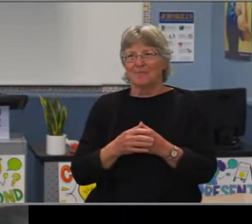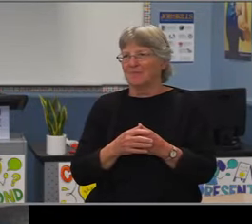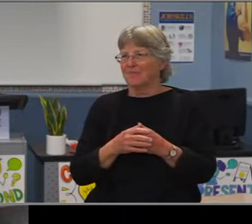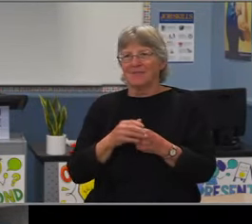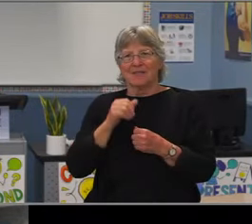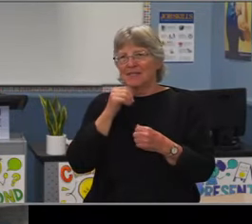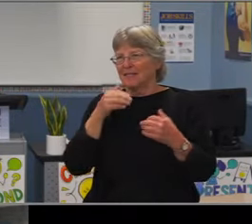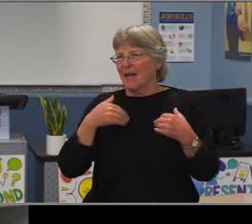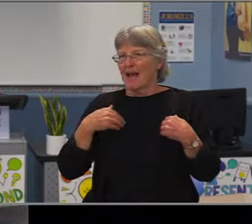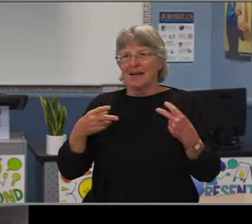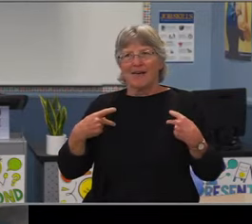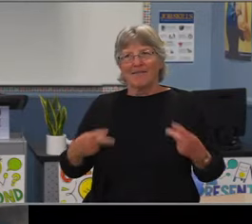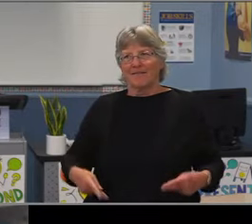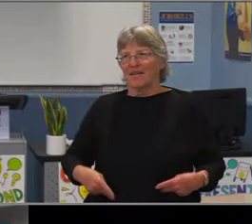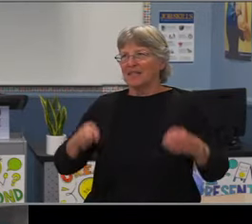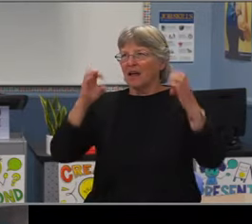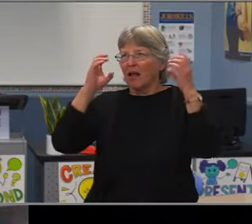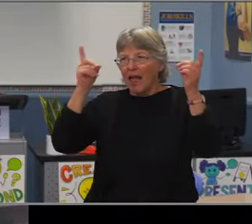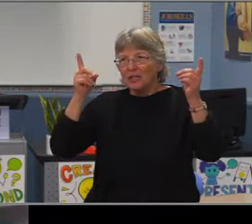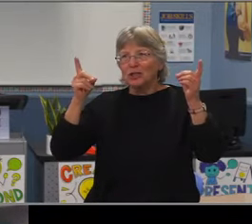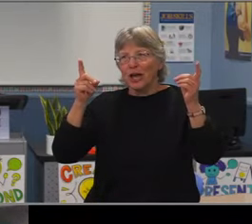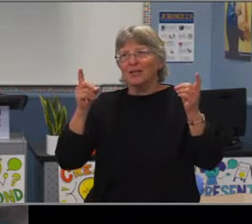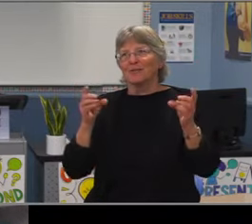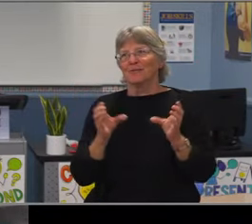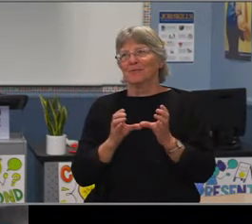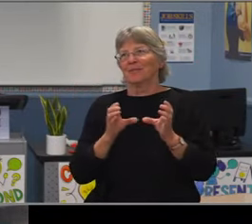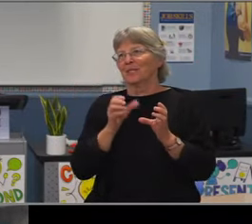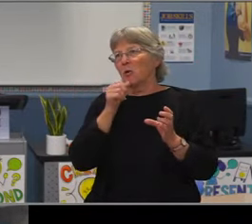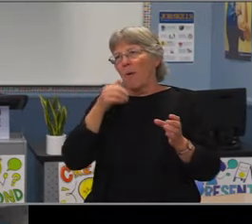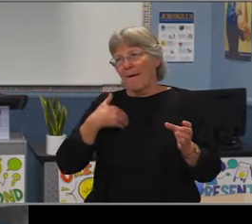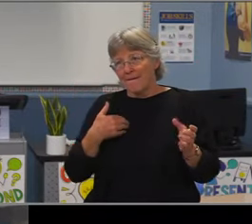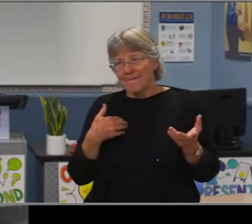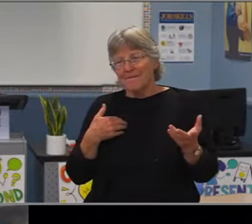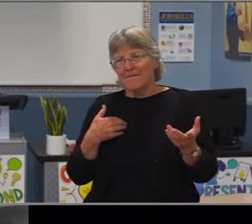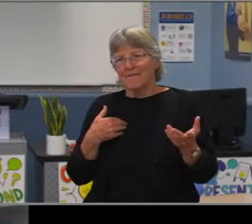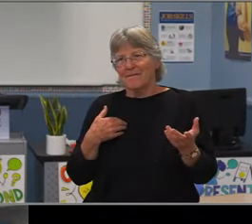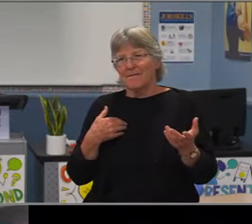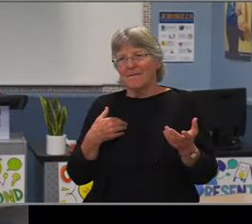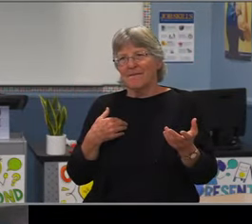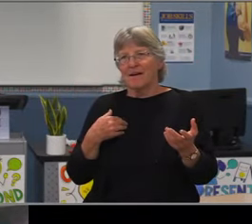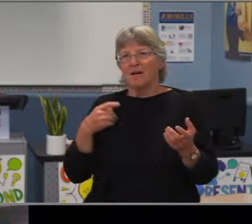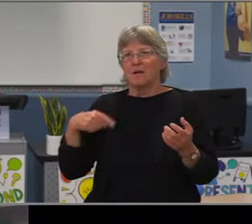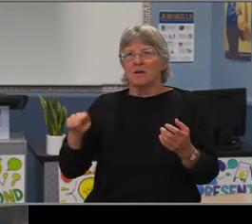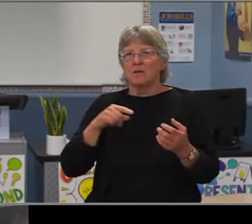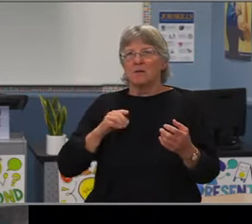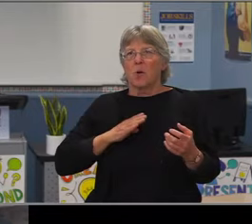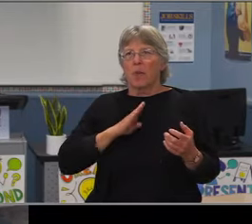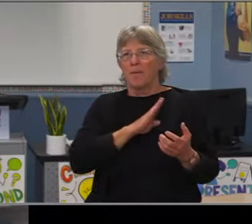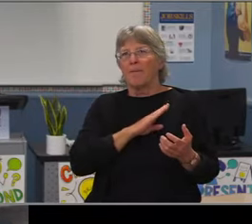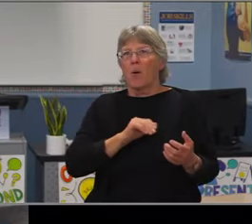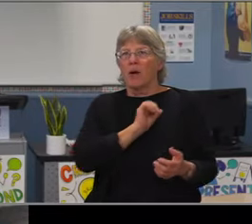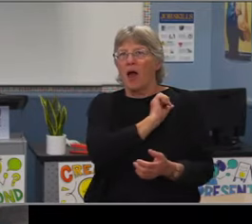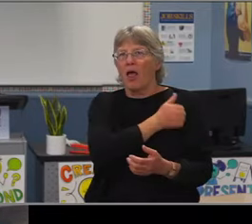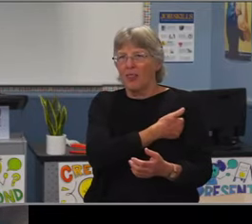Dr. Williams? Aye I vote, Aye. Opposed abstentions passes five zero.